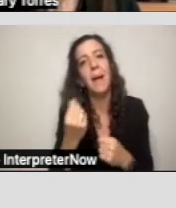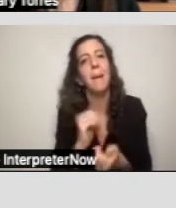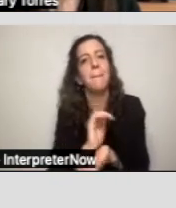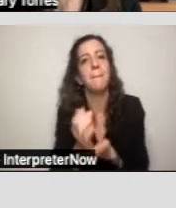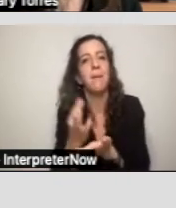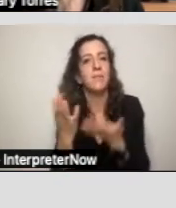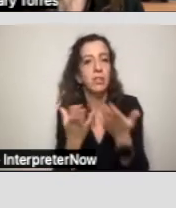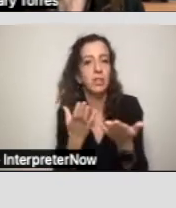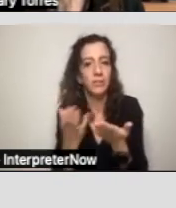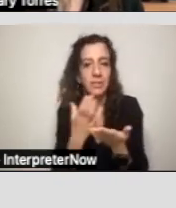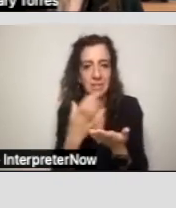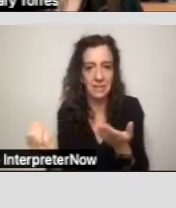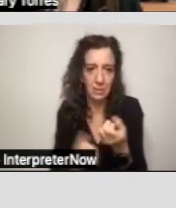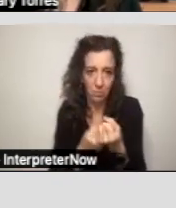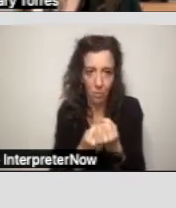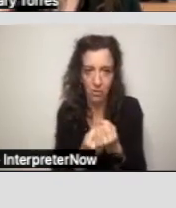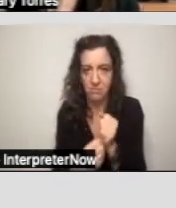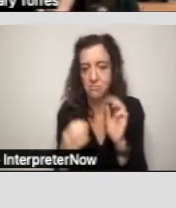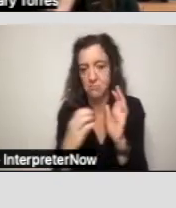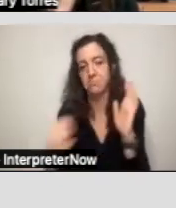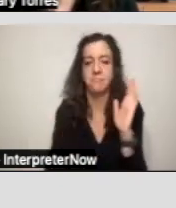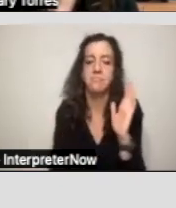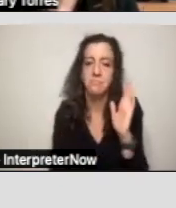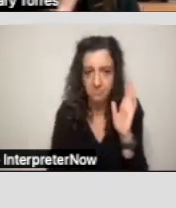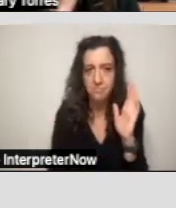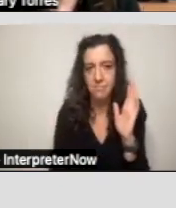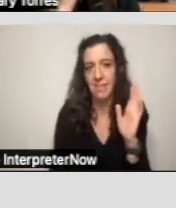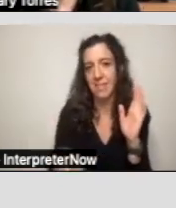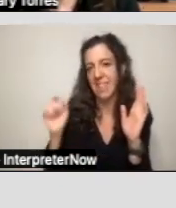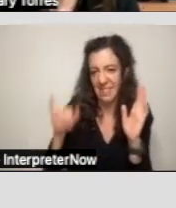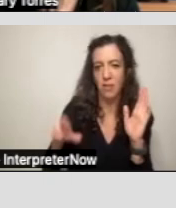that is... that regional center will provide.